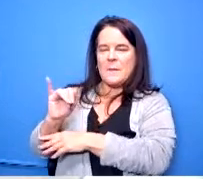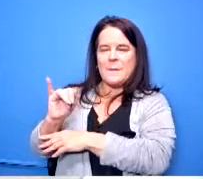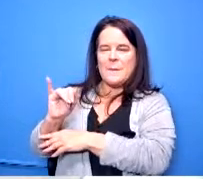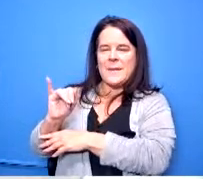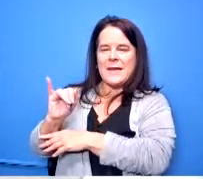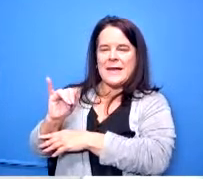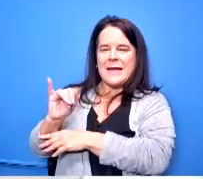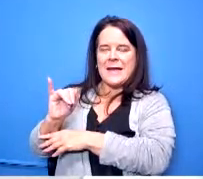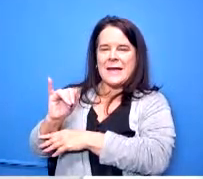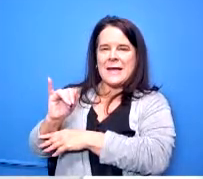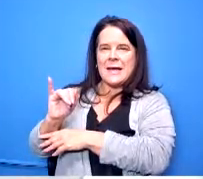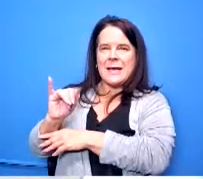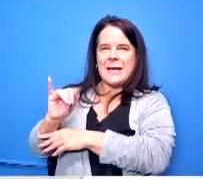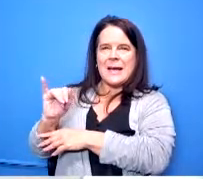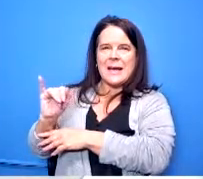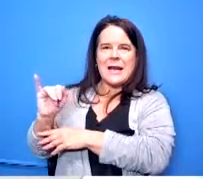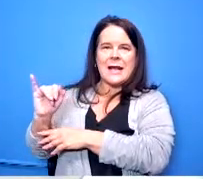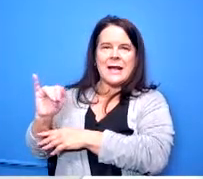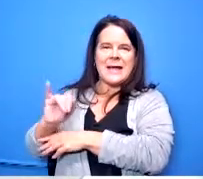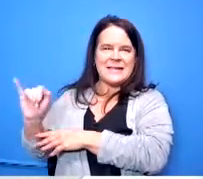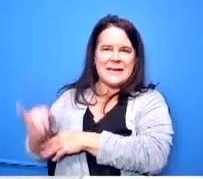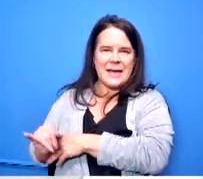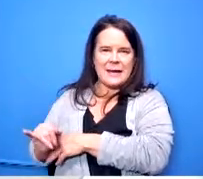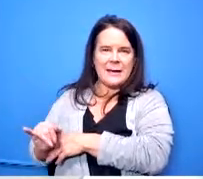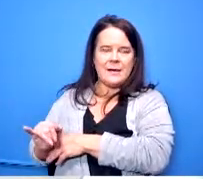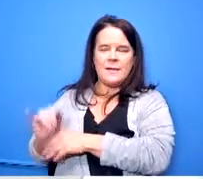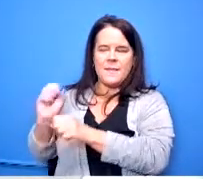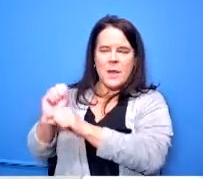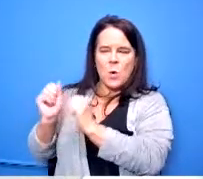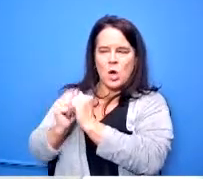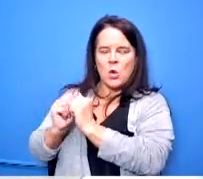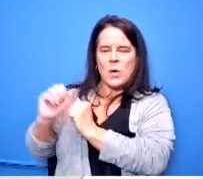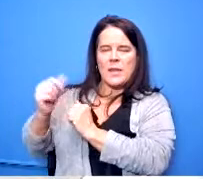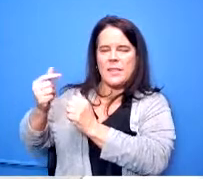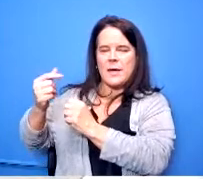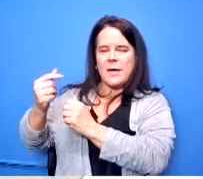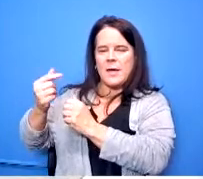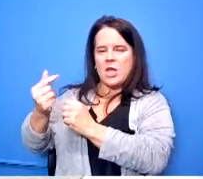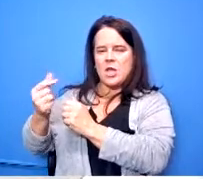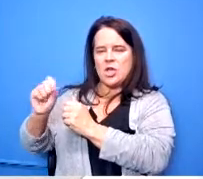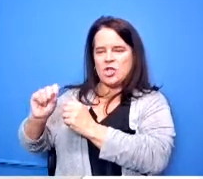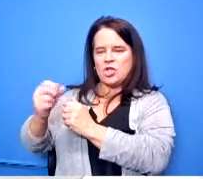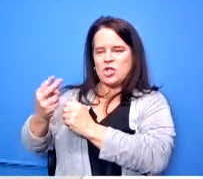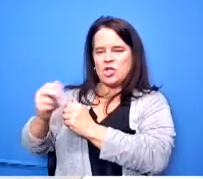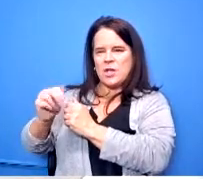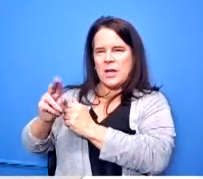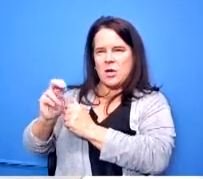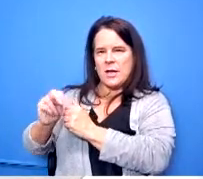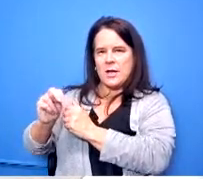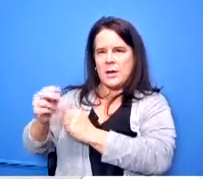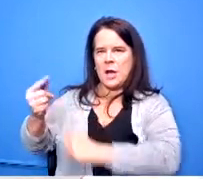sharon goins the director of our equity and inclusion department and work with her on